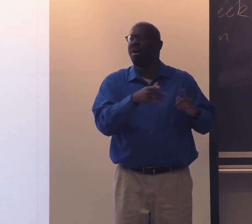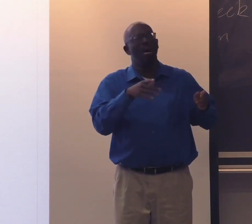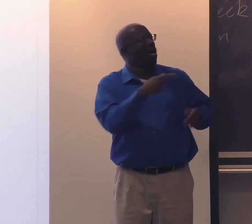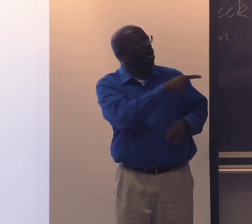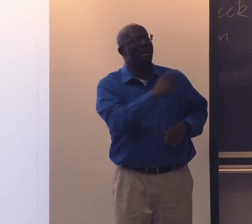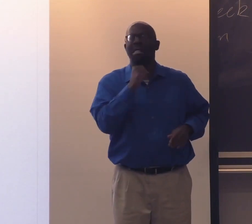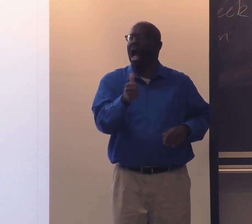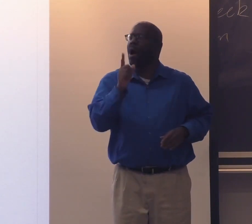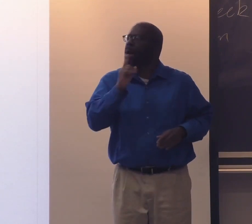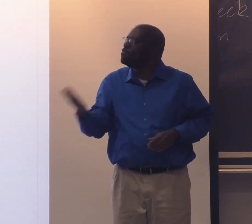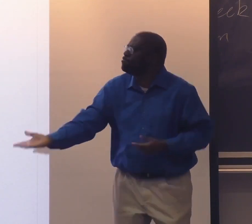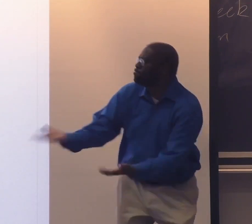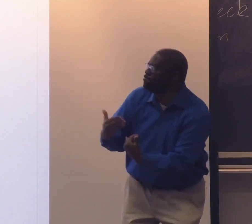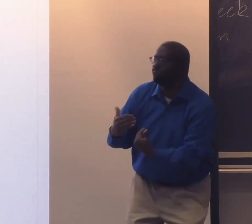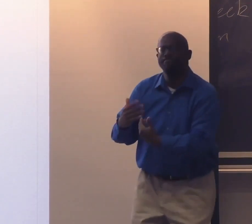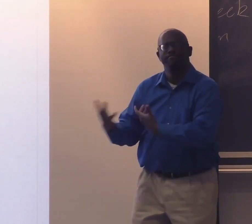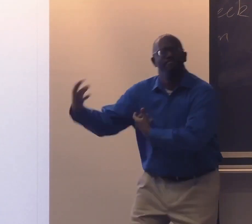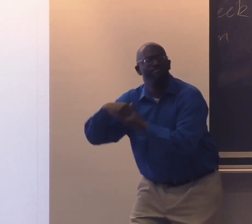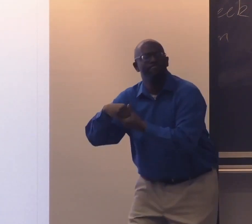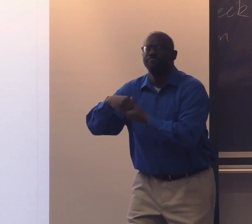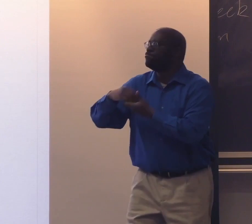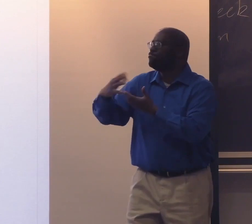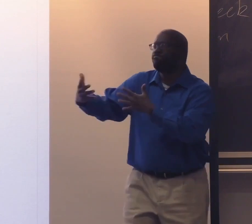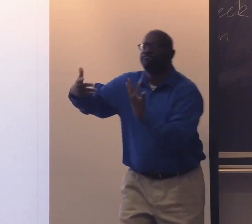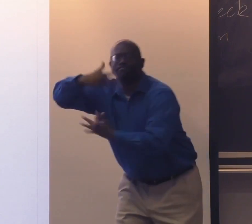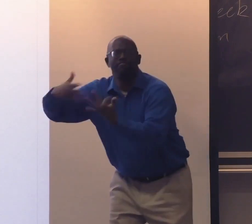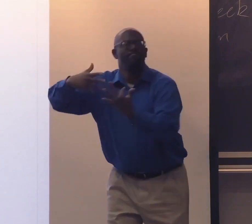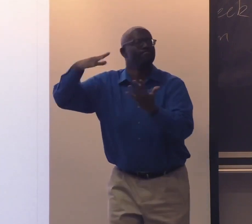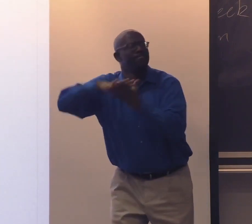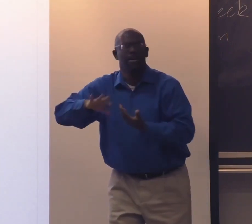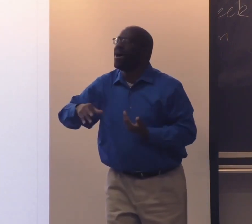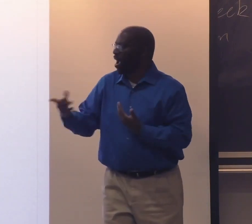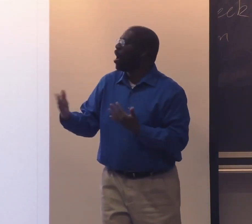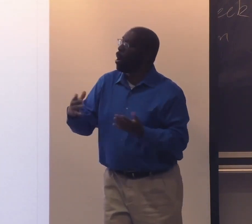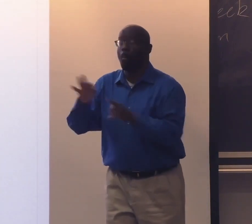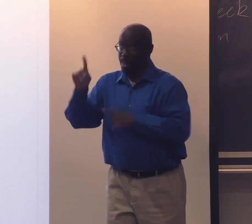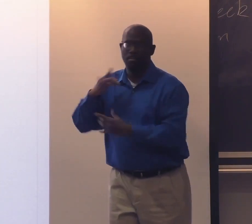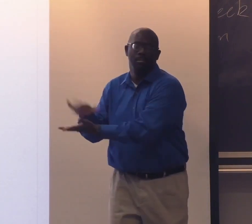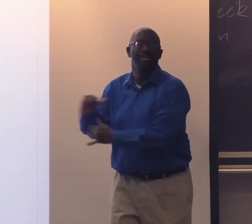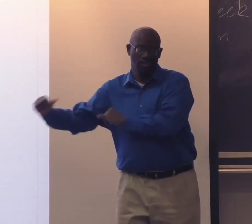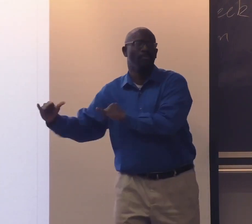We see ourselves as deaf, but might not be necessarily.